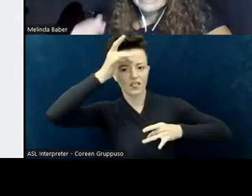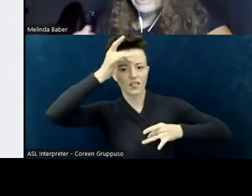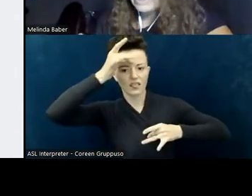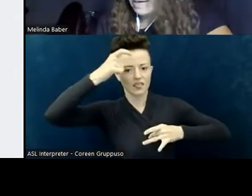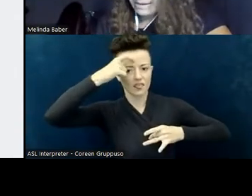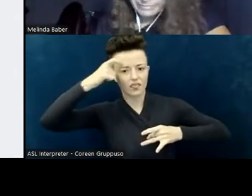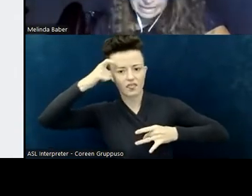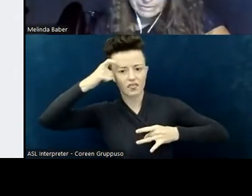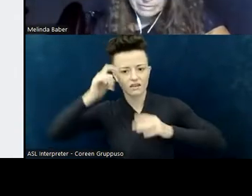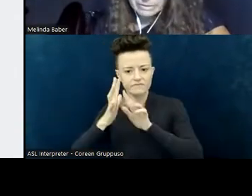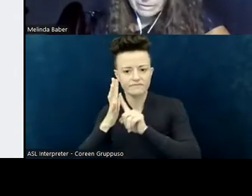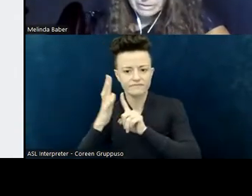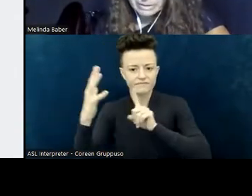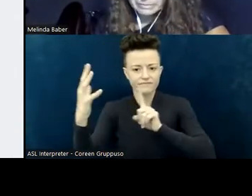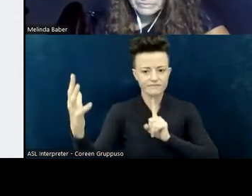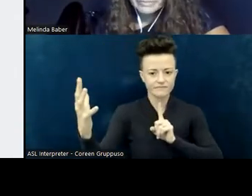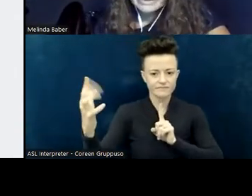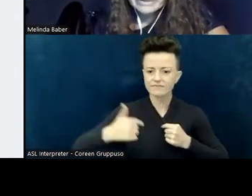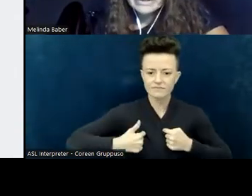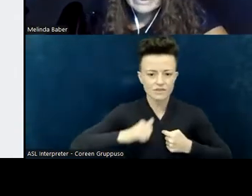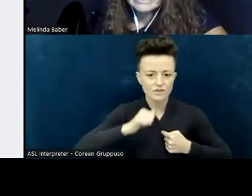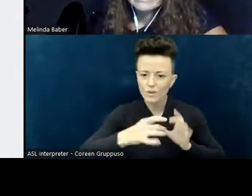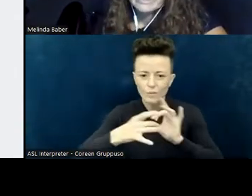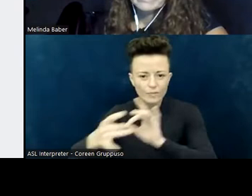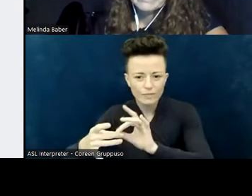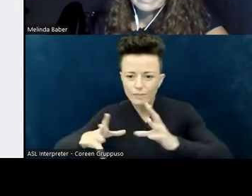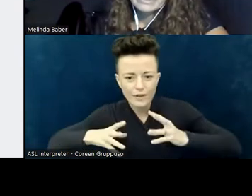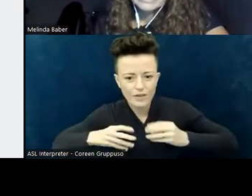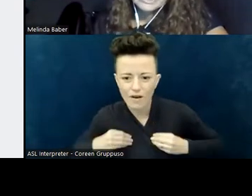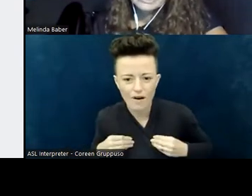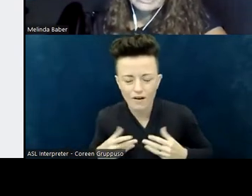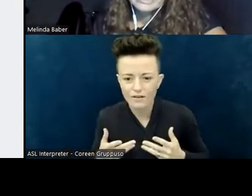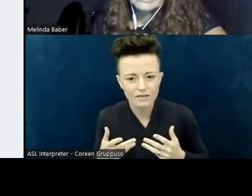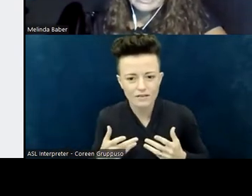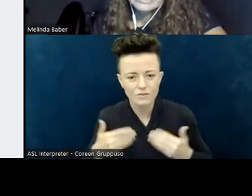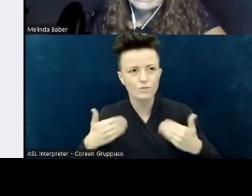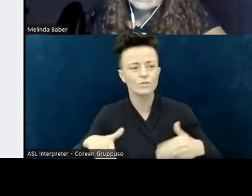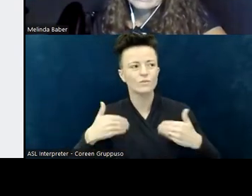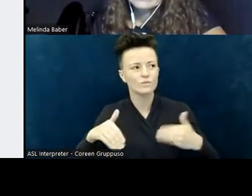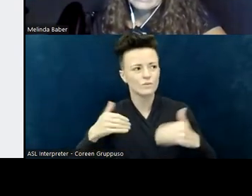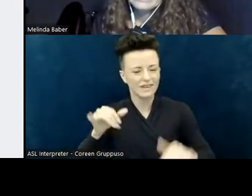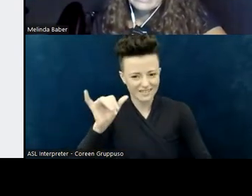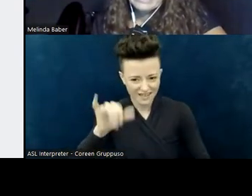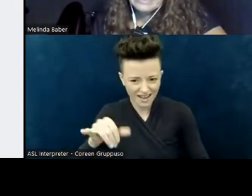is something that I have encountered from individuals and from the culture here in the United States,